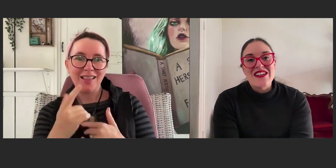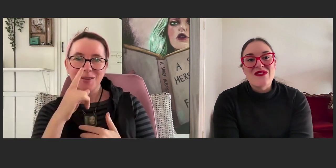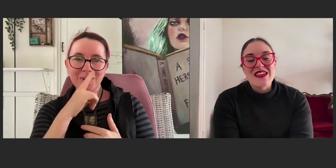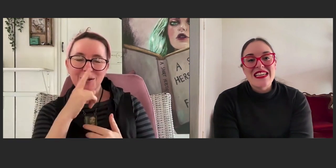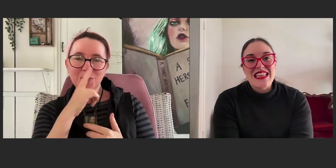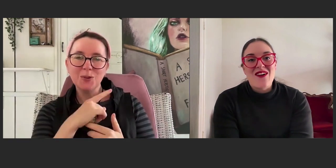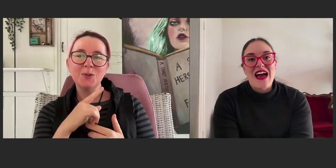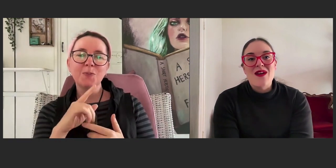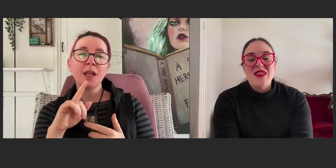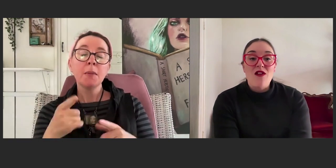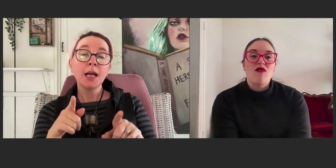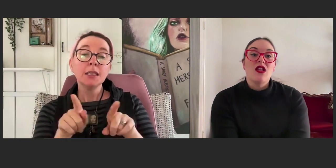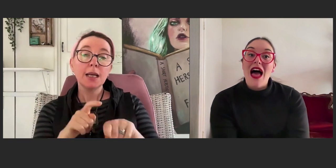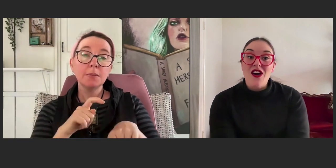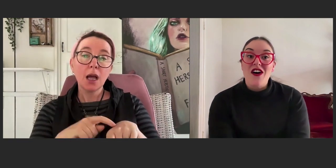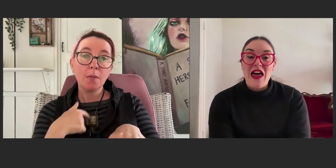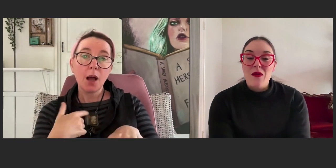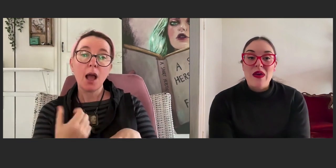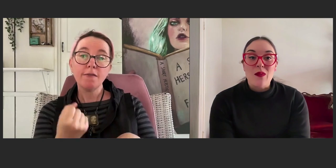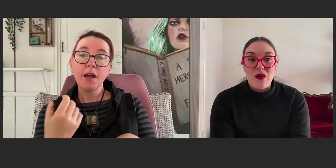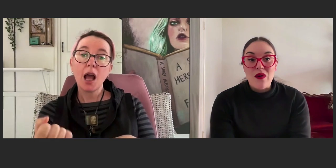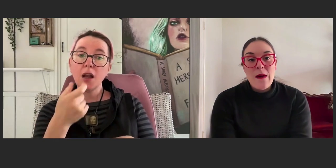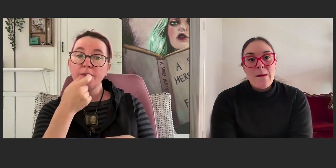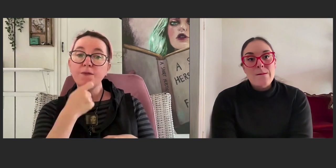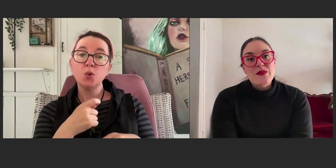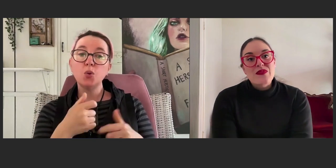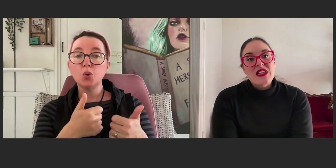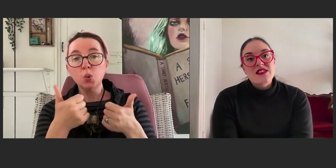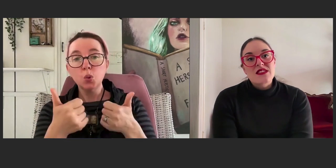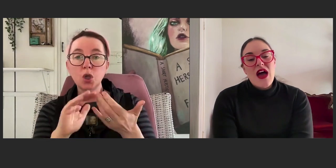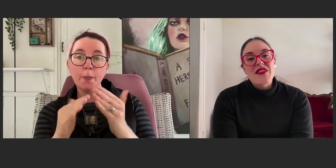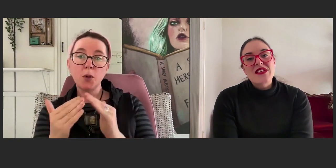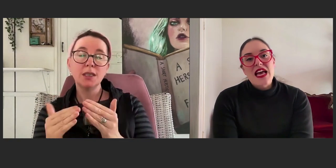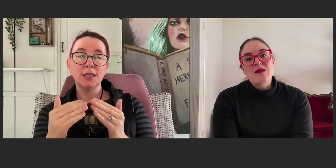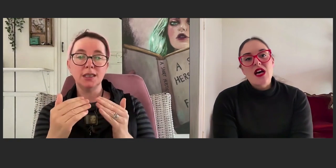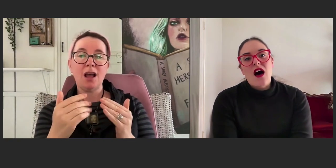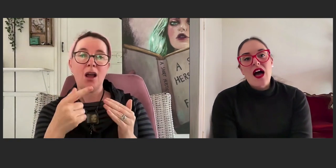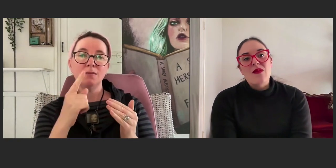and doing it that way without relying on other people. So, at the same time,